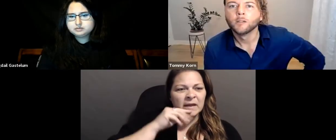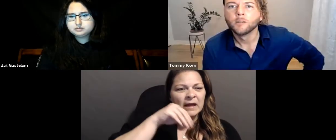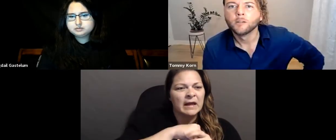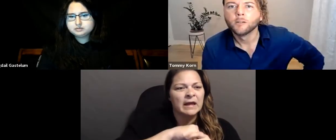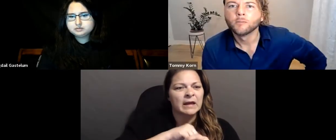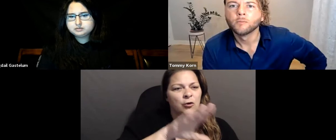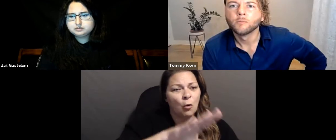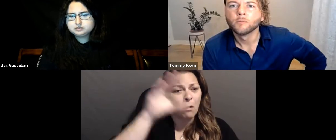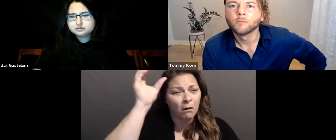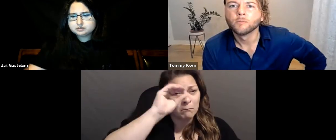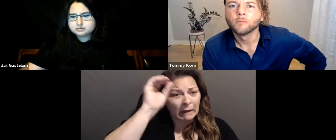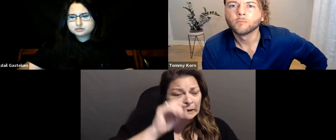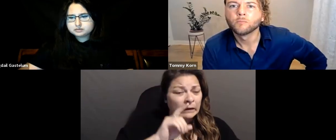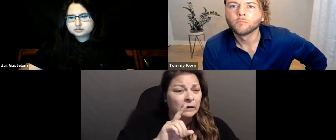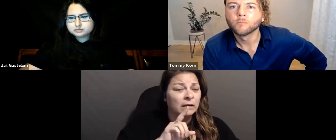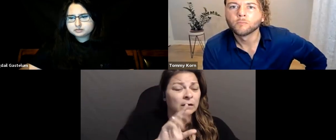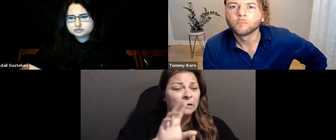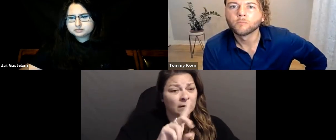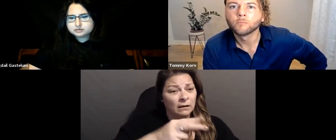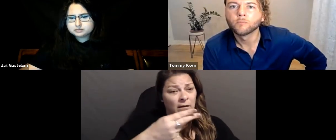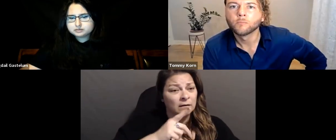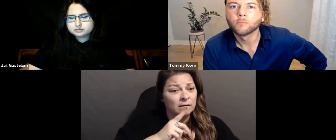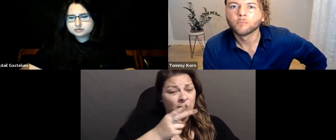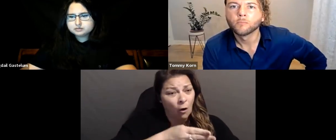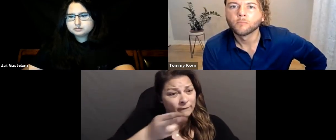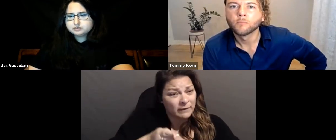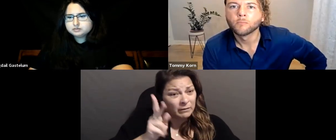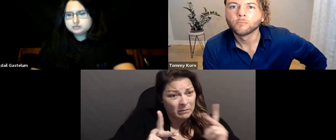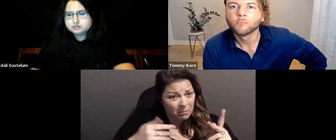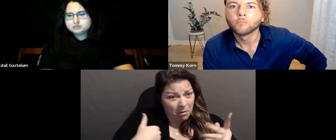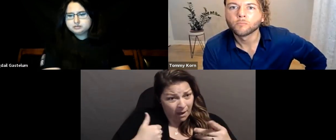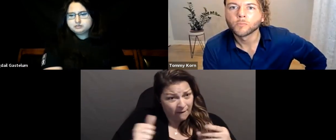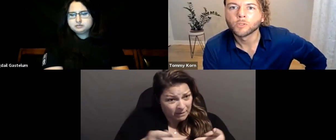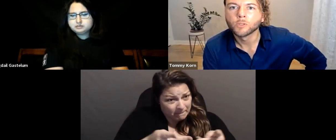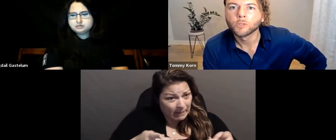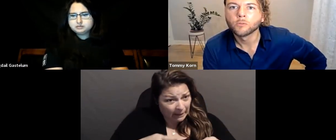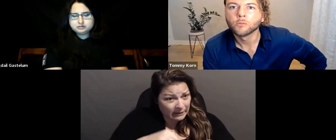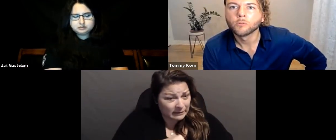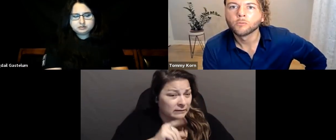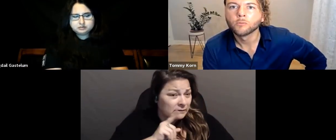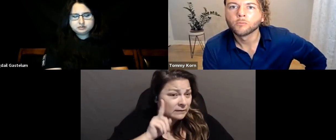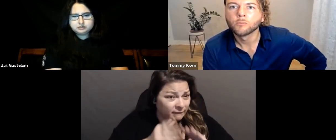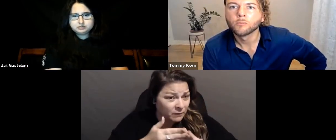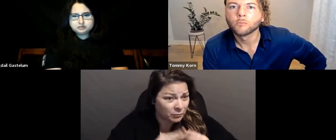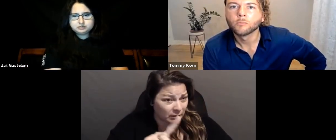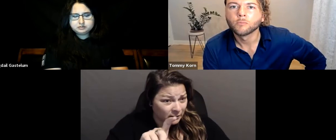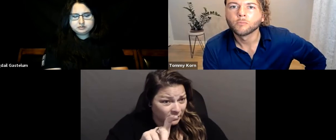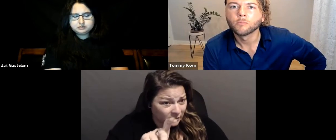[Suzette] “In your opinion, do HoH people have a place in the Deaf community?”